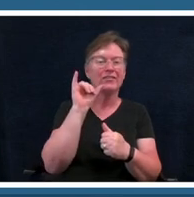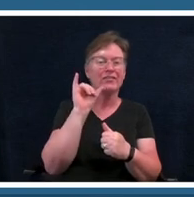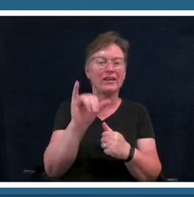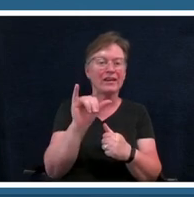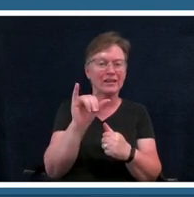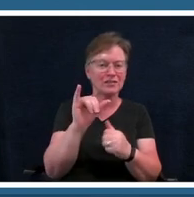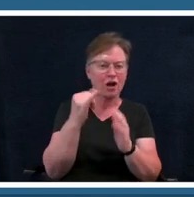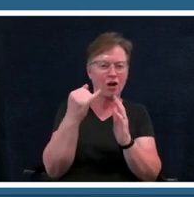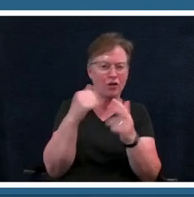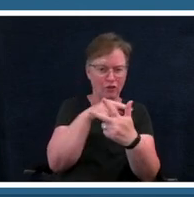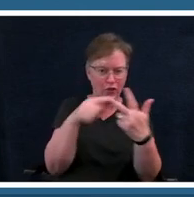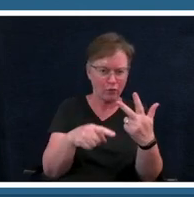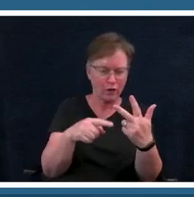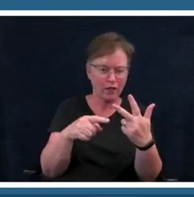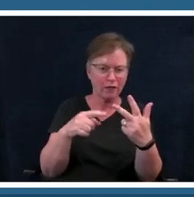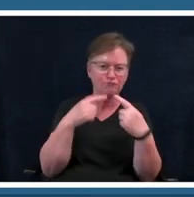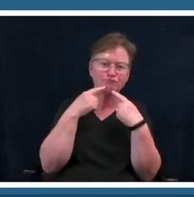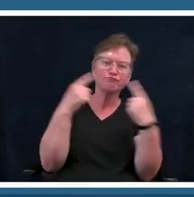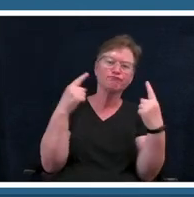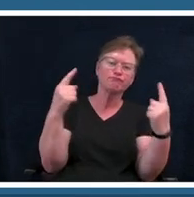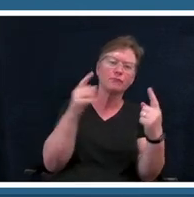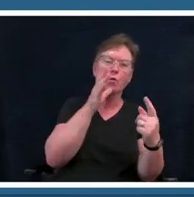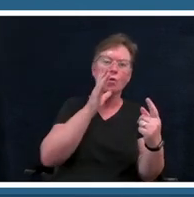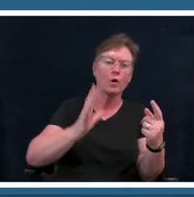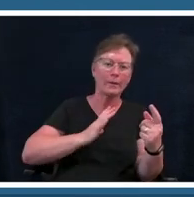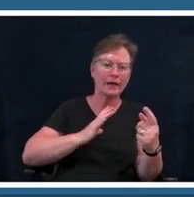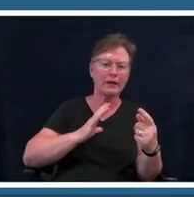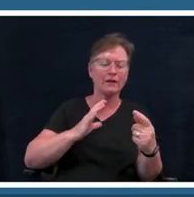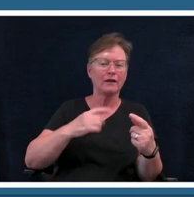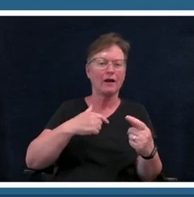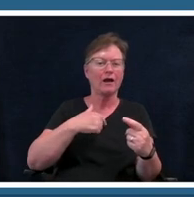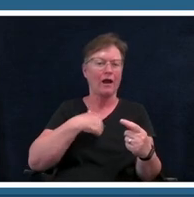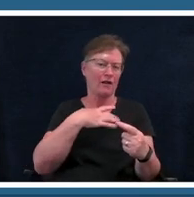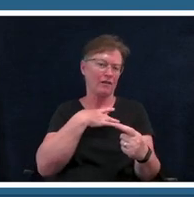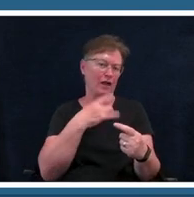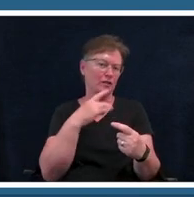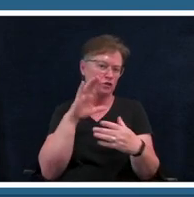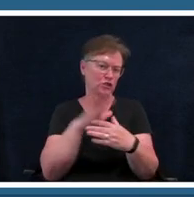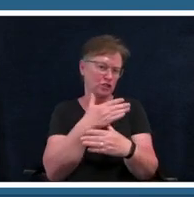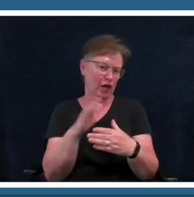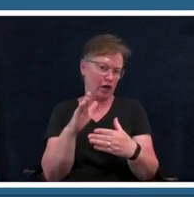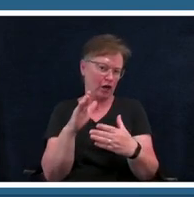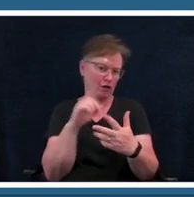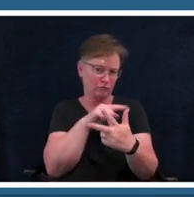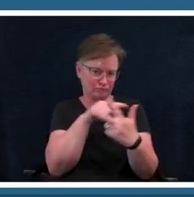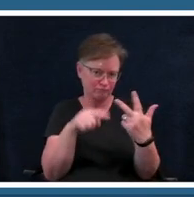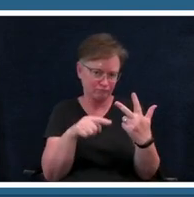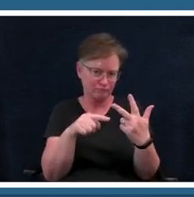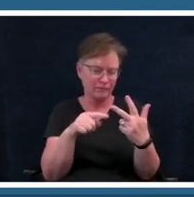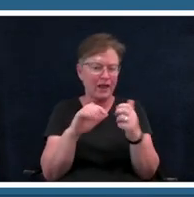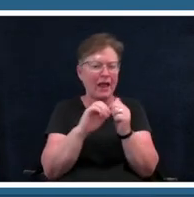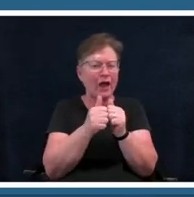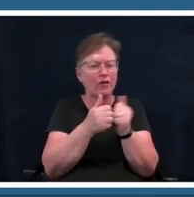um would love to share with you guys about who i think